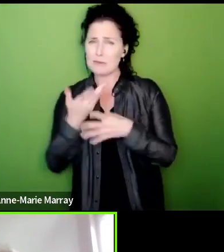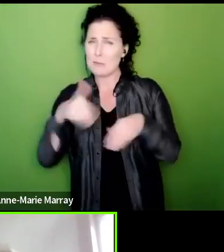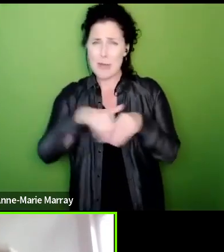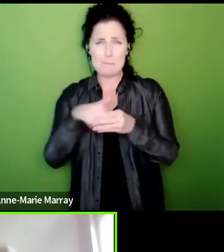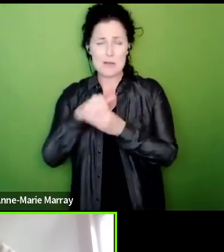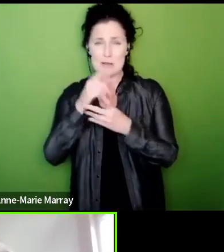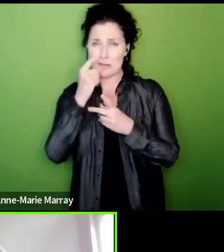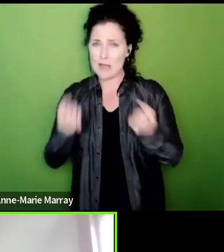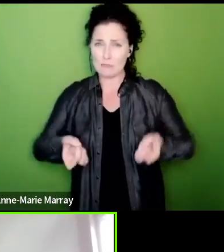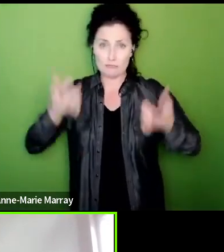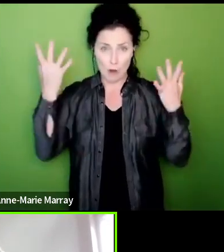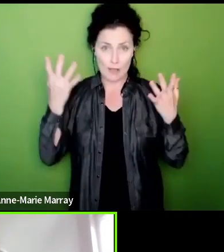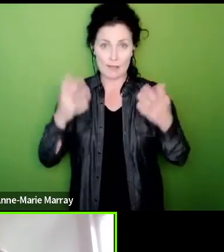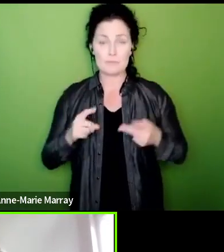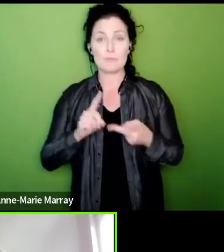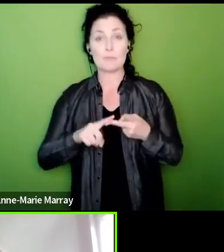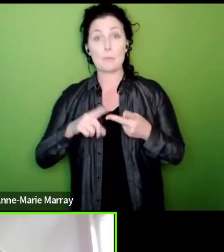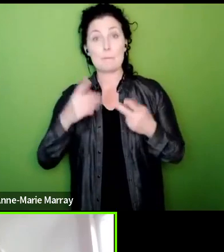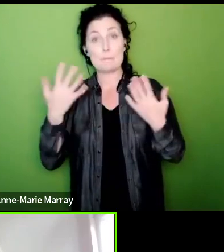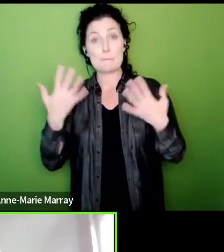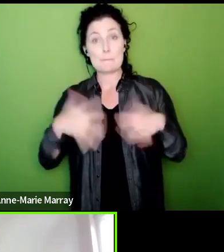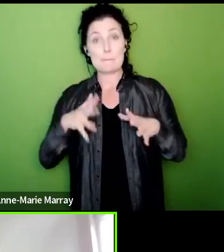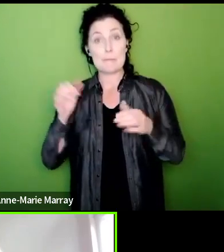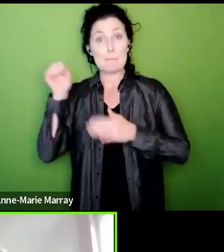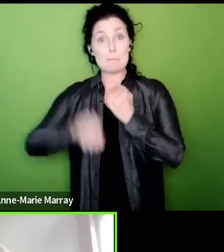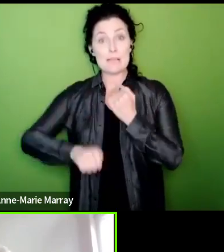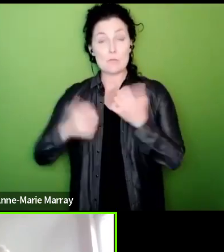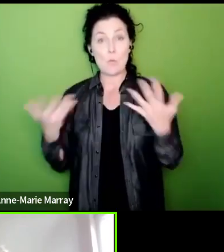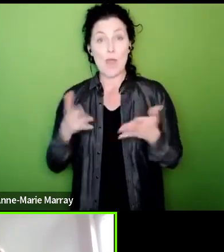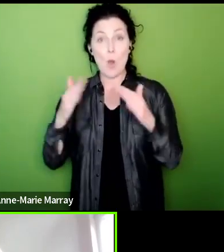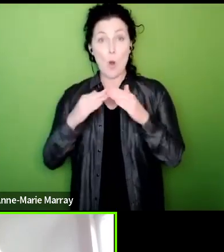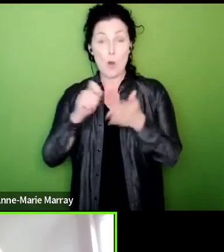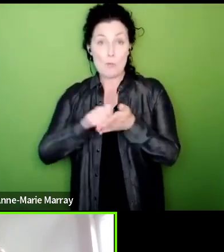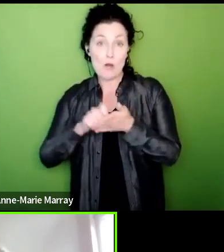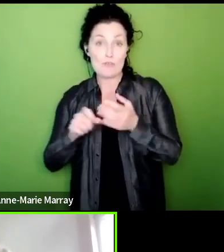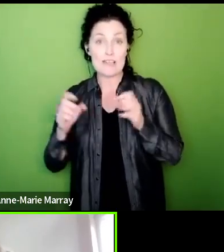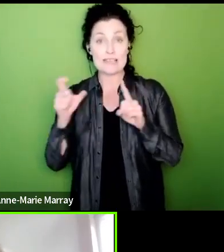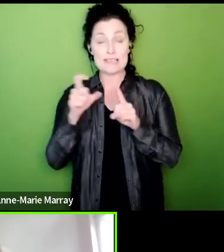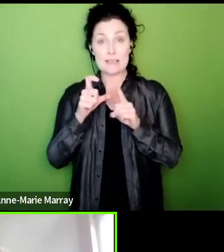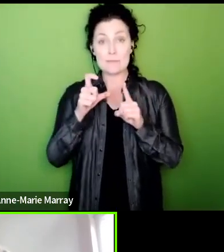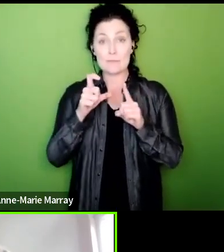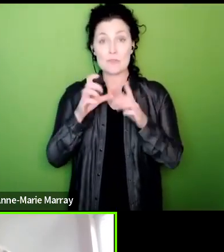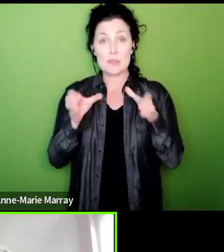also for example beaten it in the Home Office, Department for Transport and every agency within